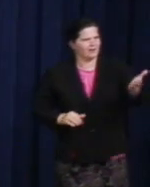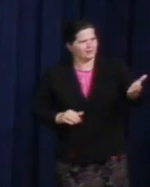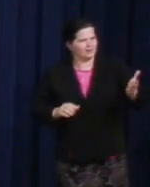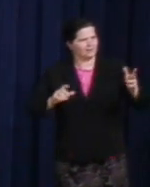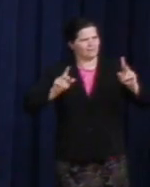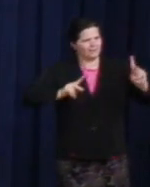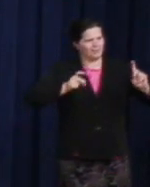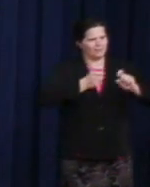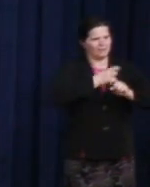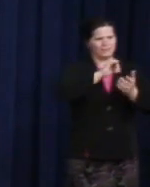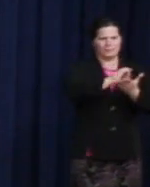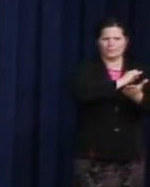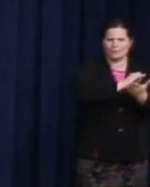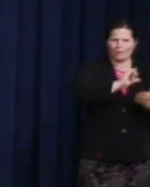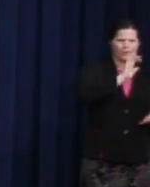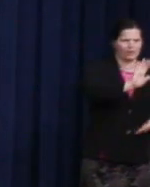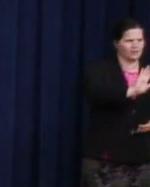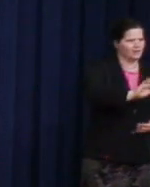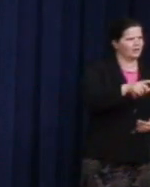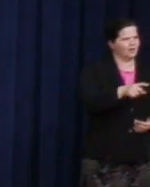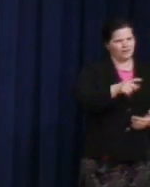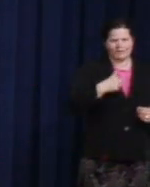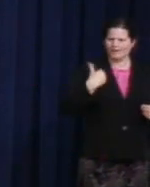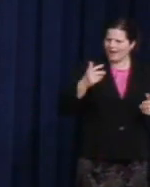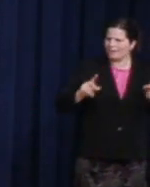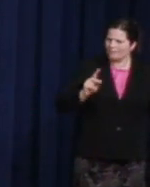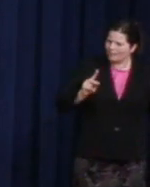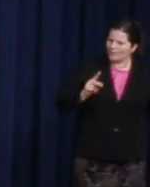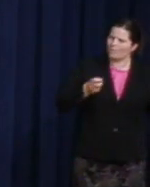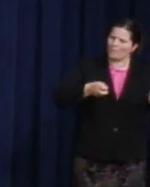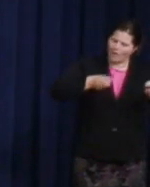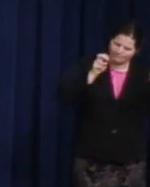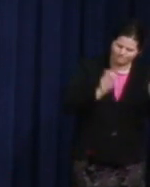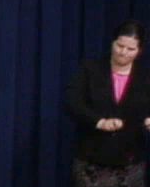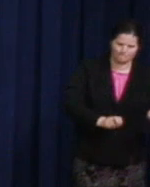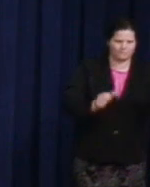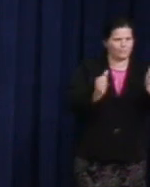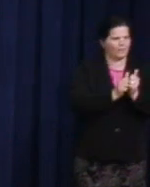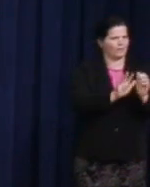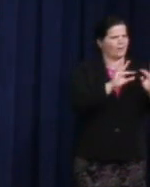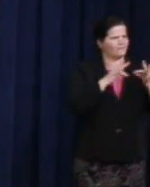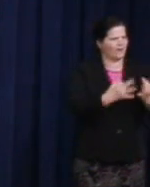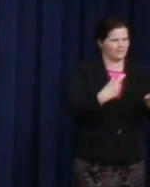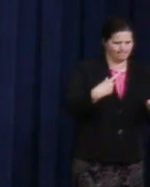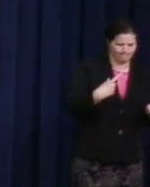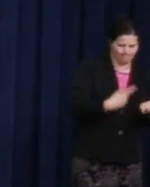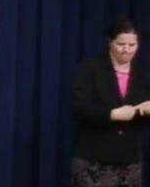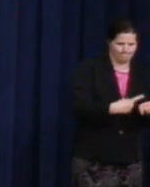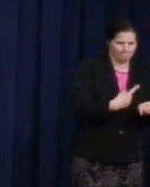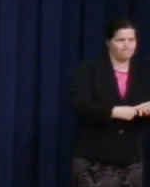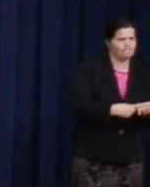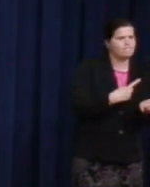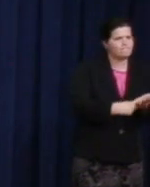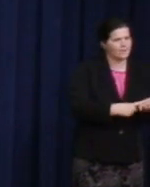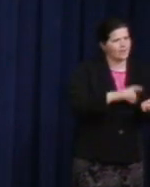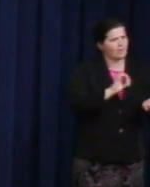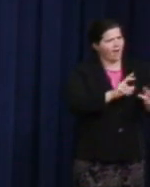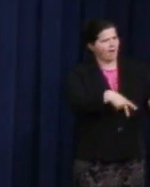These are young people having those difficult kitchen table conversations. They don't get easier. They're difficult.